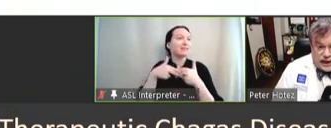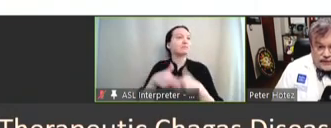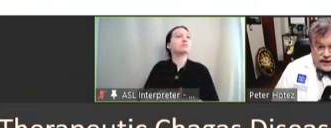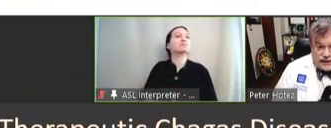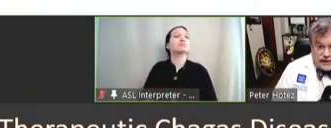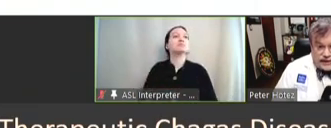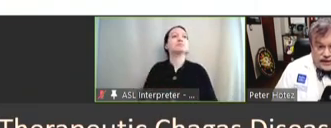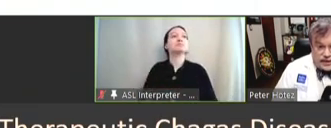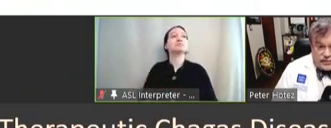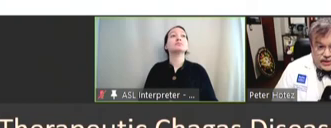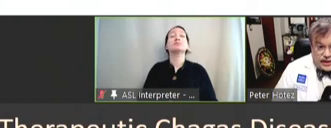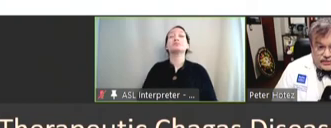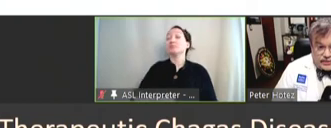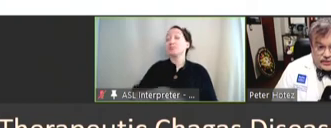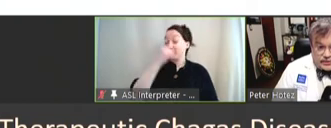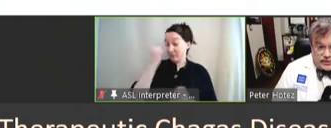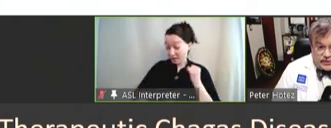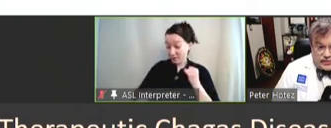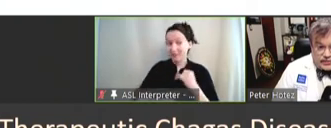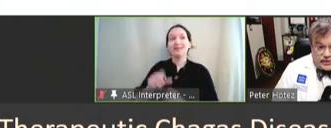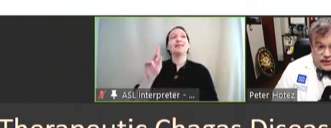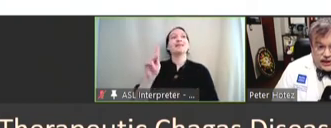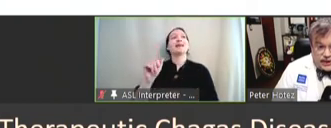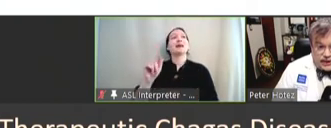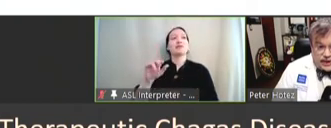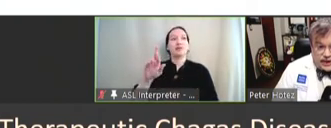And finally, Catherine Jones [spelled phonetically] and her group is heading a